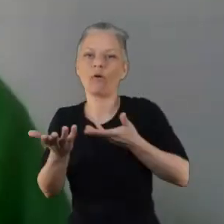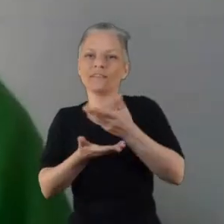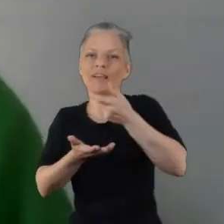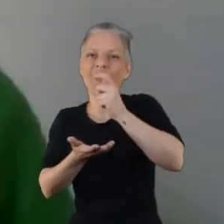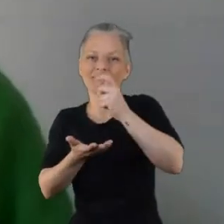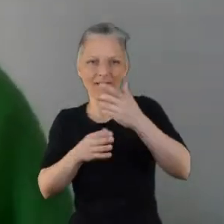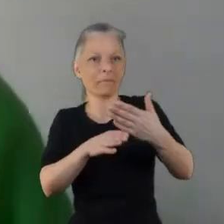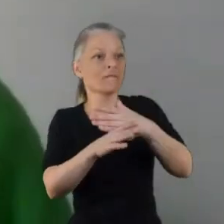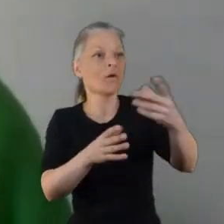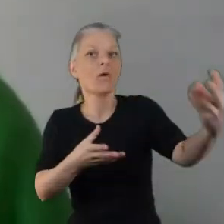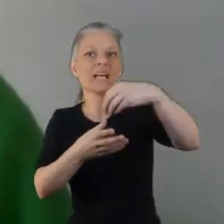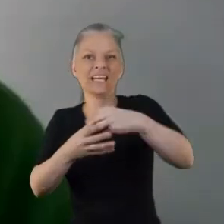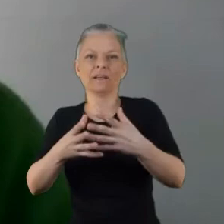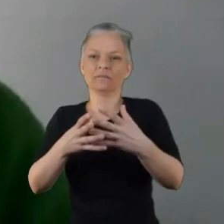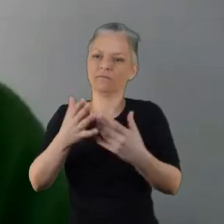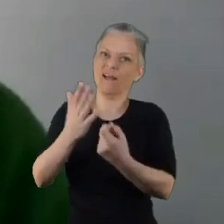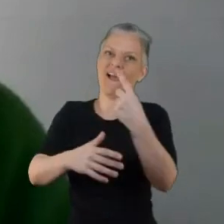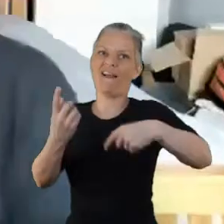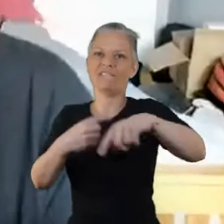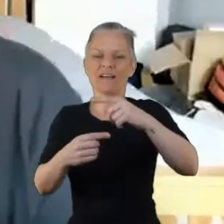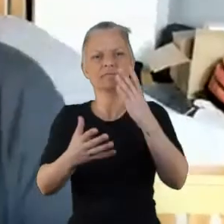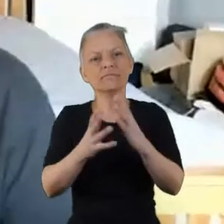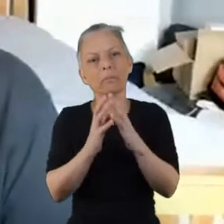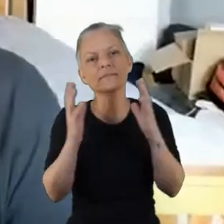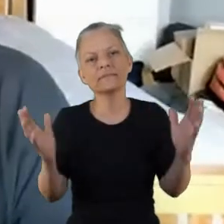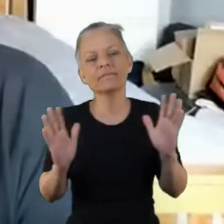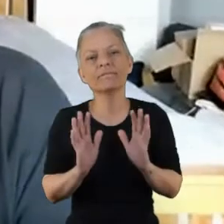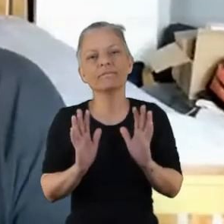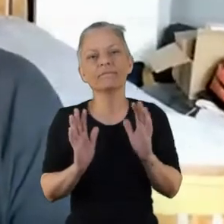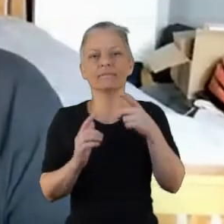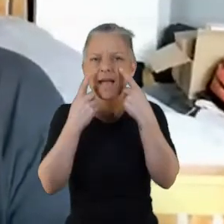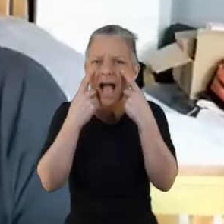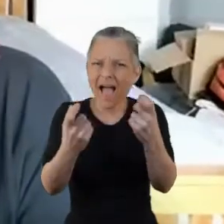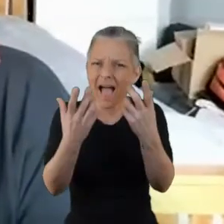It gave me something to concentrate on.